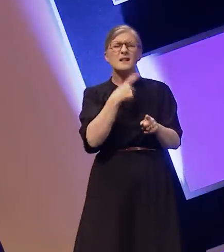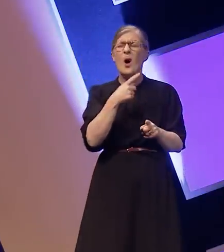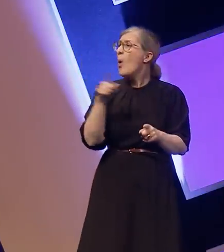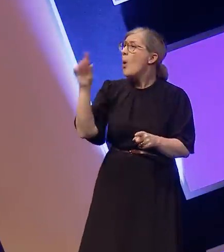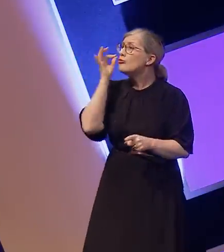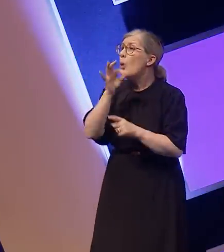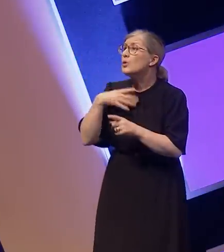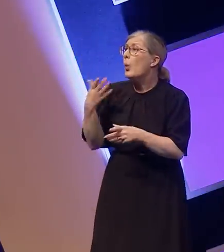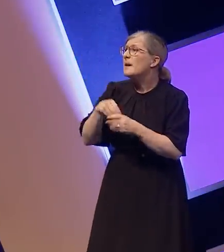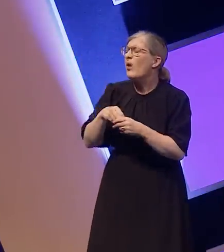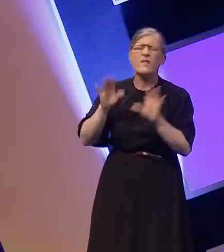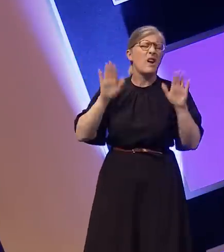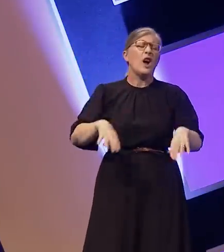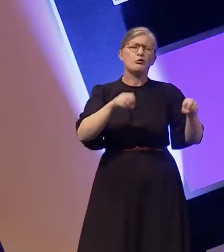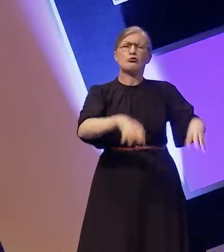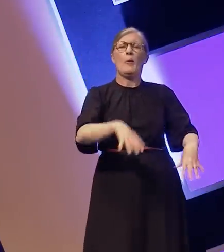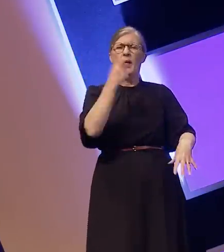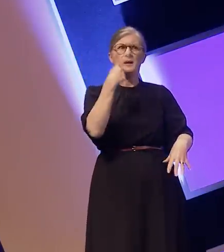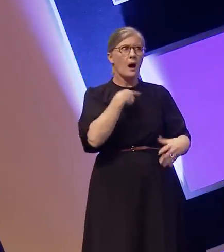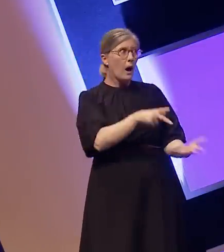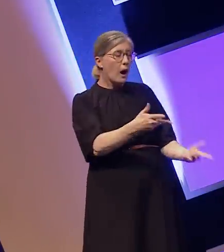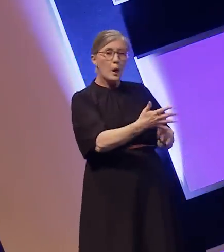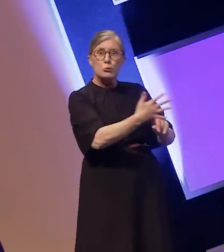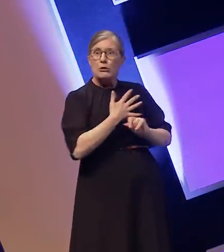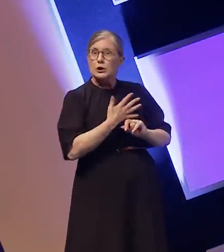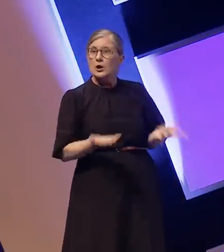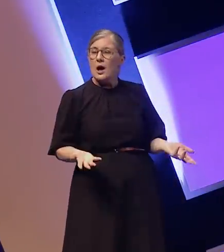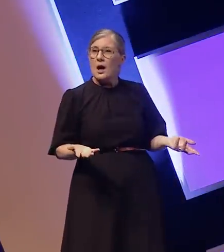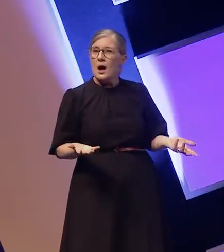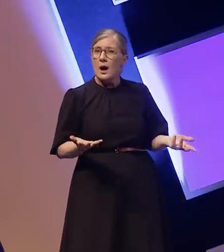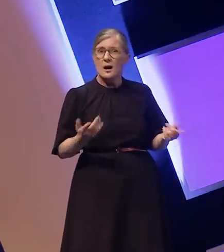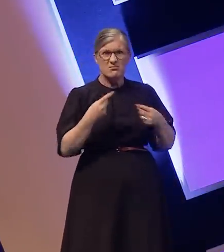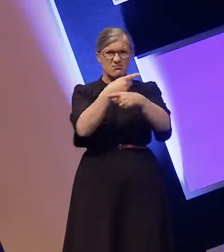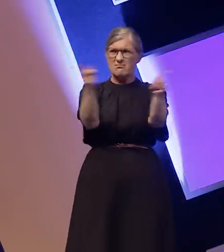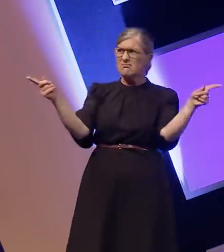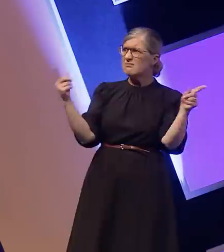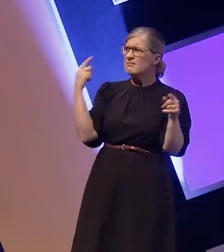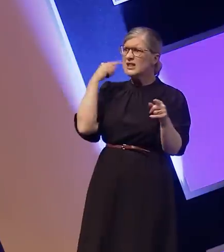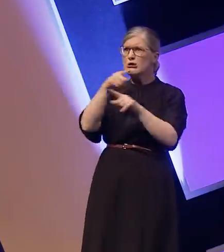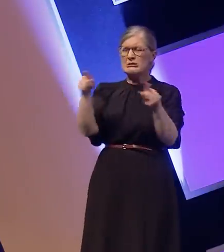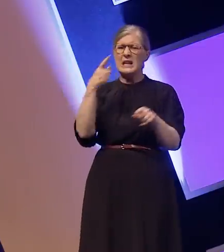want to do it" puts massive pressure on me. It's normal for actors to not say yes to everything